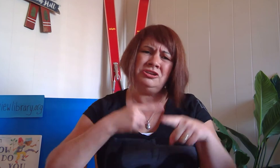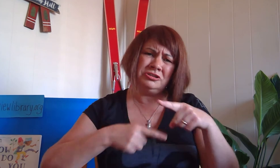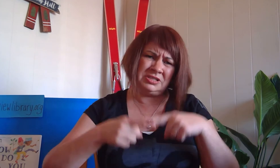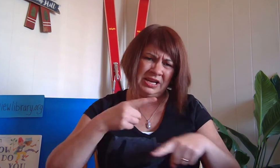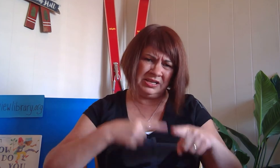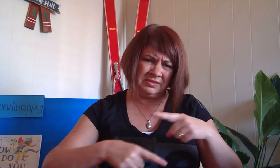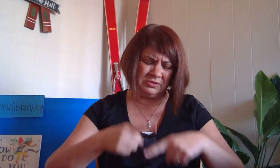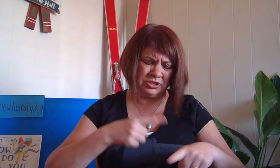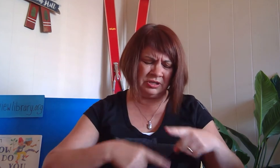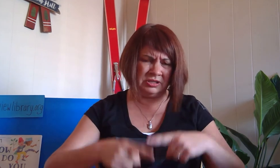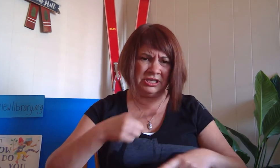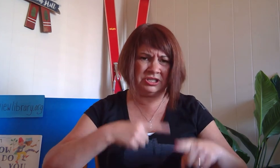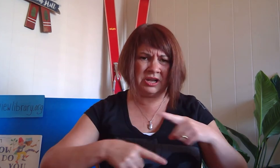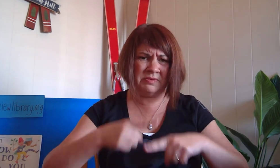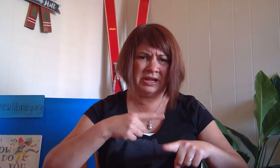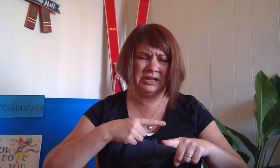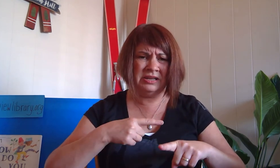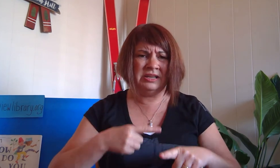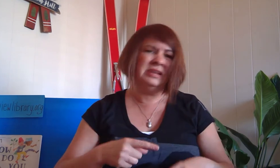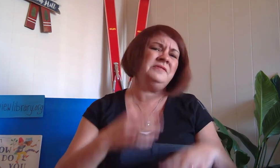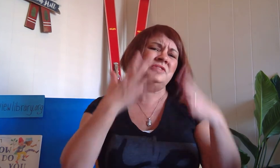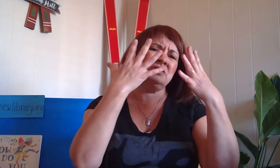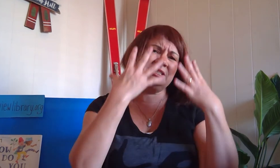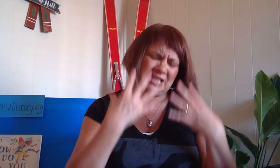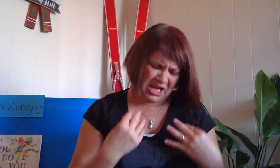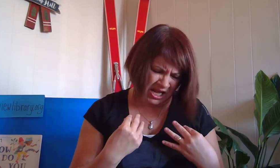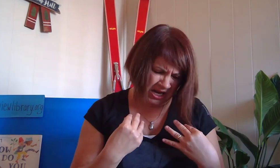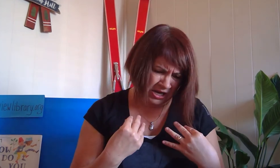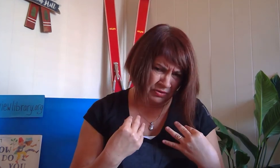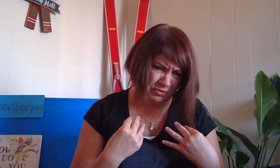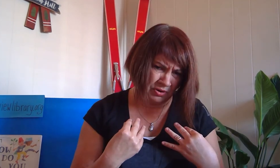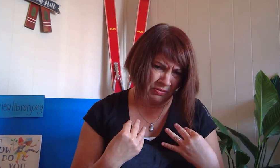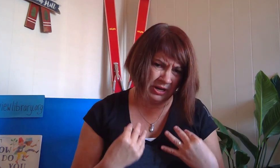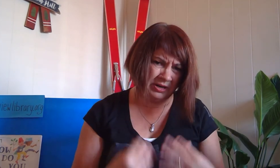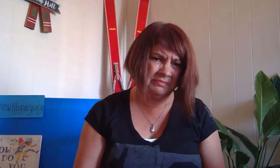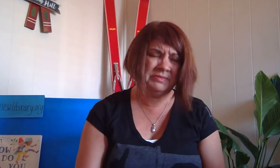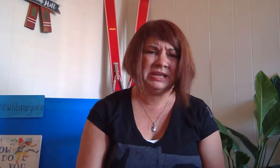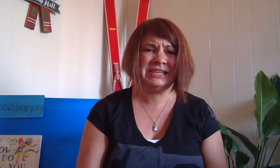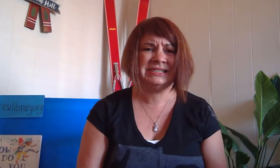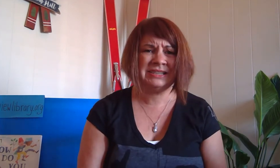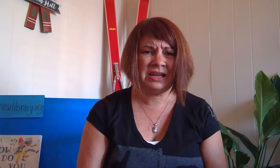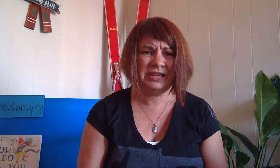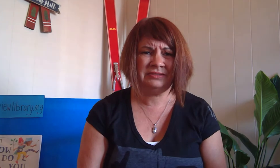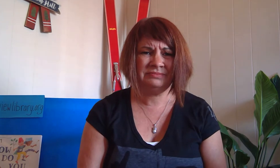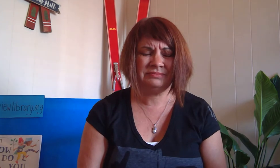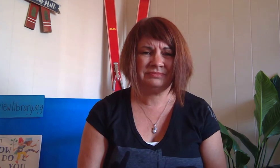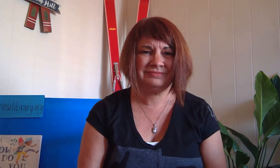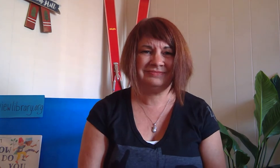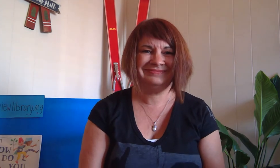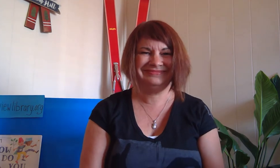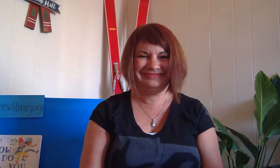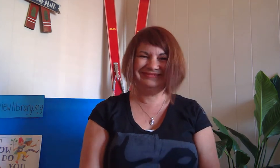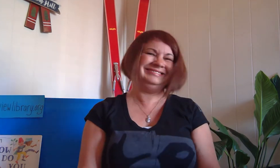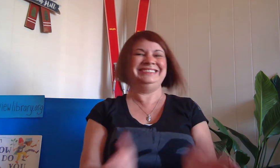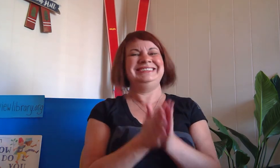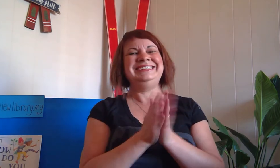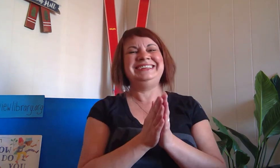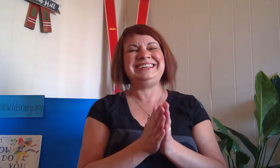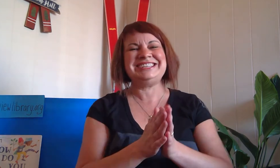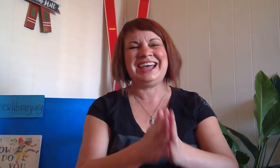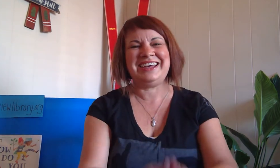your signs will surely show it if you're sad and you know it make this sign. Good job.